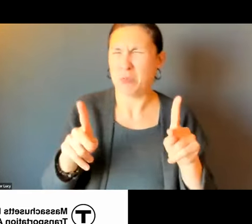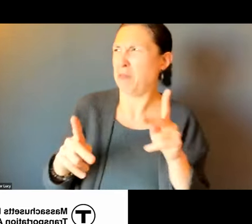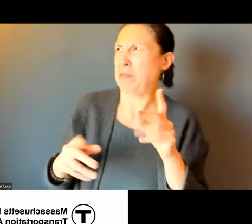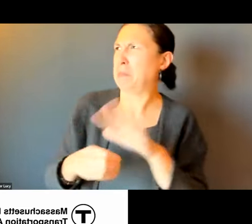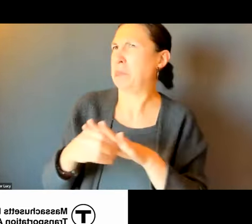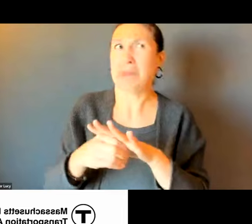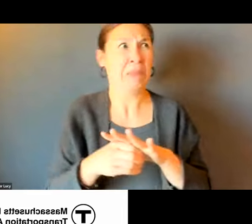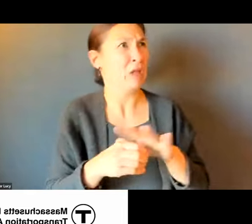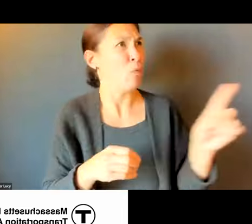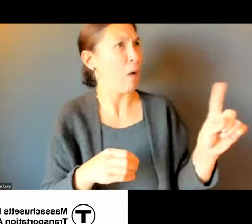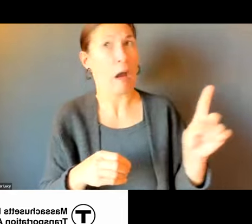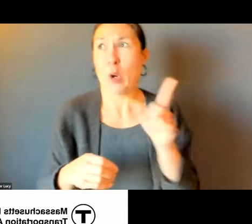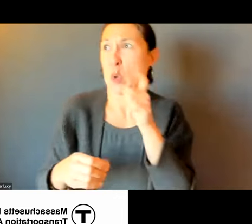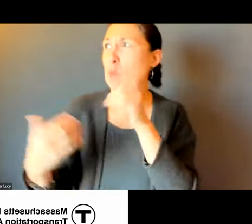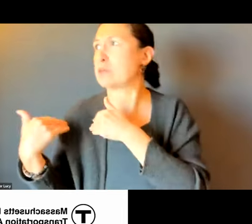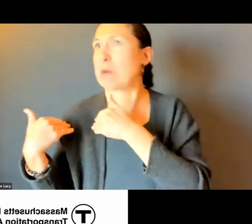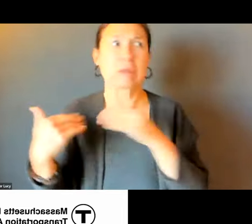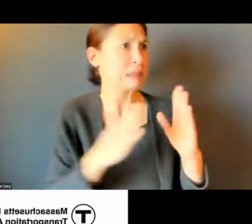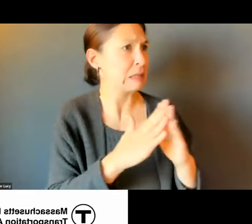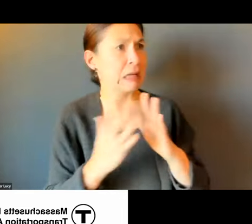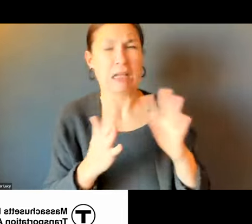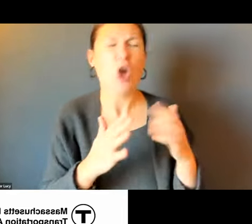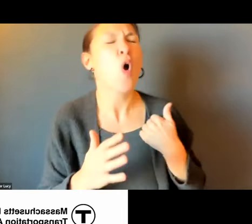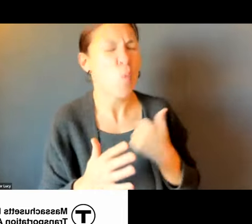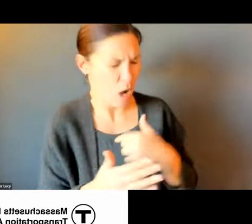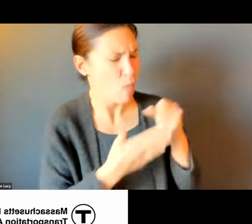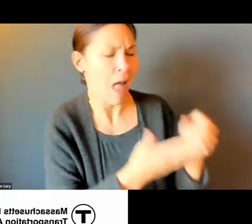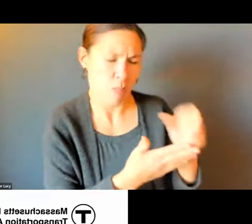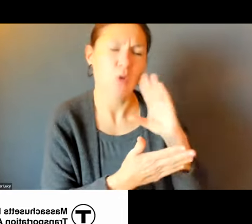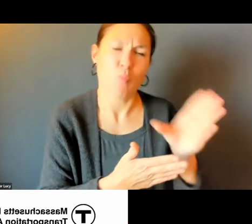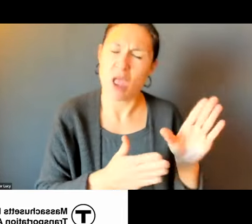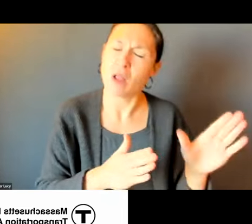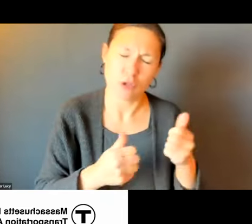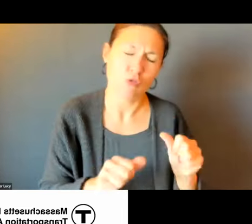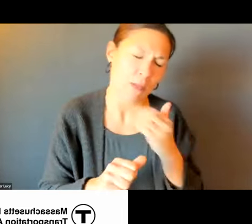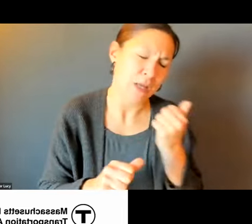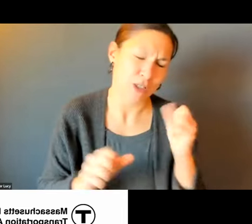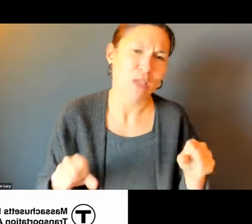UNDERSTANDING THAT JURISDICTIONAL BOUNDARIES MAY BE UNCLEAR TO FOLKS. WE'LL TRY TO ASSIST AS BEST AS WE CAN.